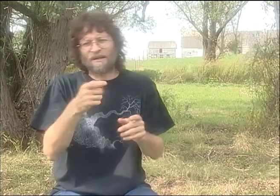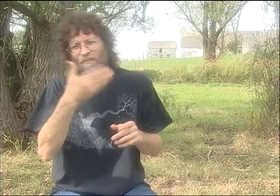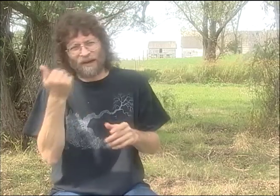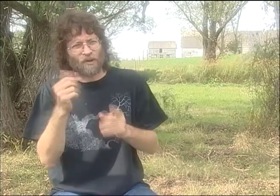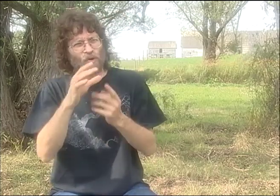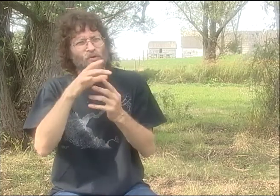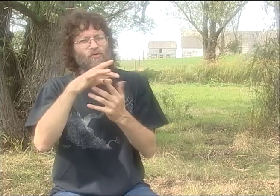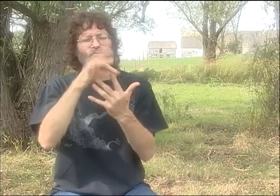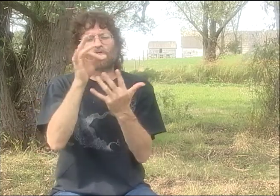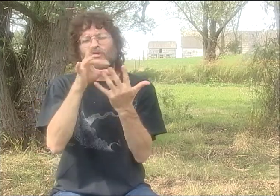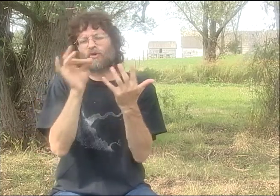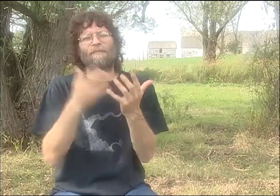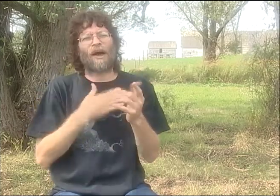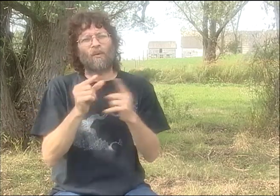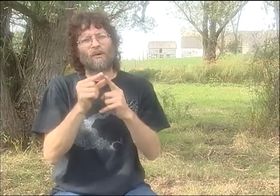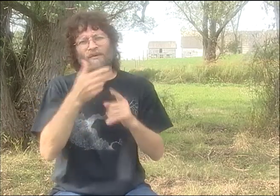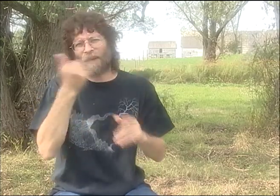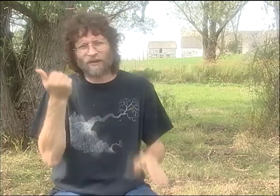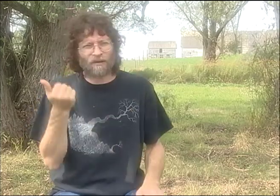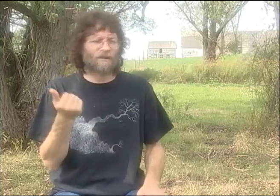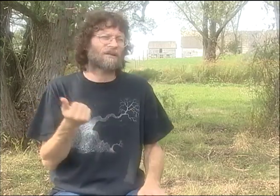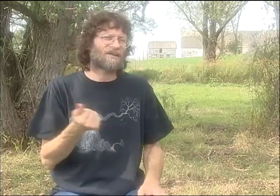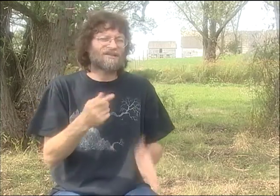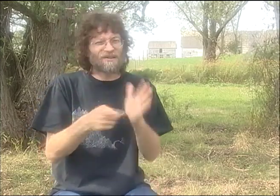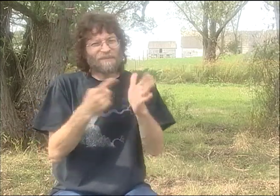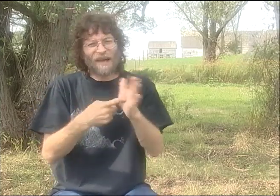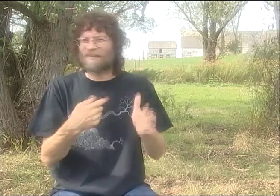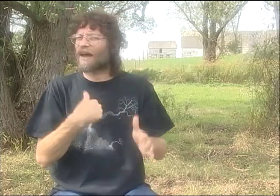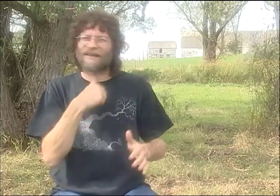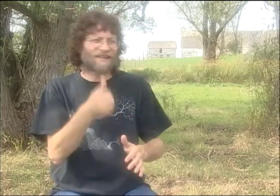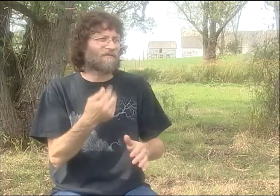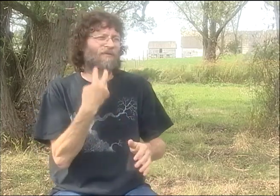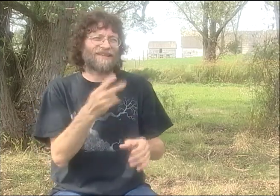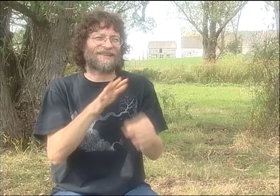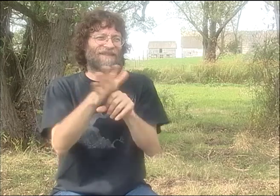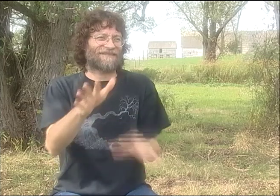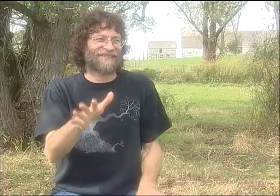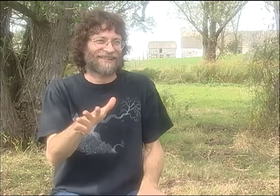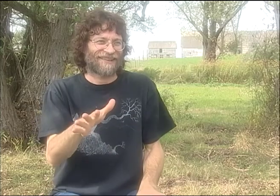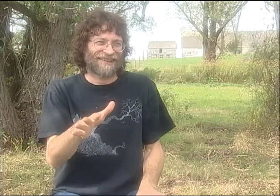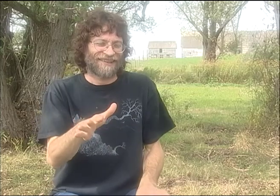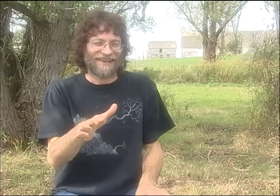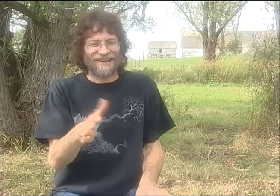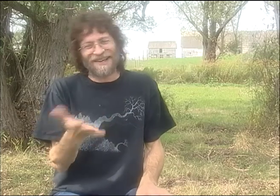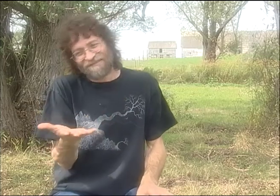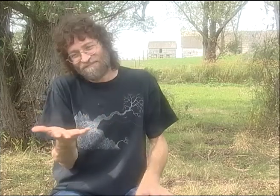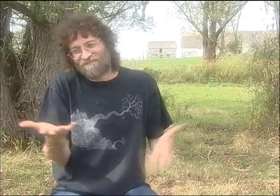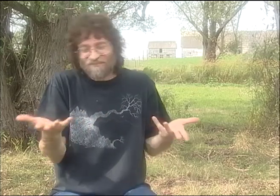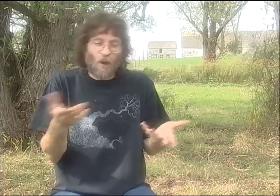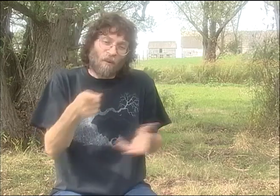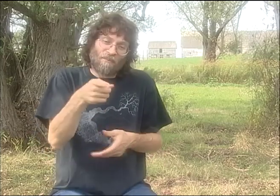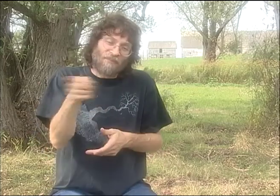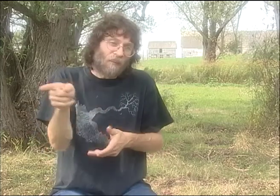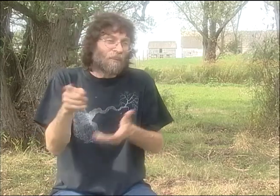AND I THINK SOMETIMES IT WAS RIGHT. IT WAS WELL-FOUNDED CRITICISM. I DID NEED TO GET BETTER. I DID NEED TO CHOOSE BETTER WORDS SOMETIMES.